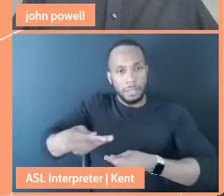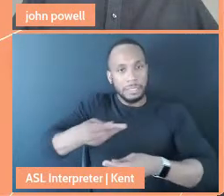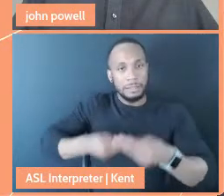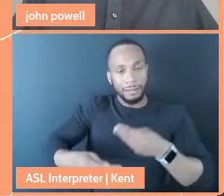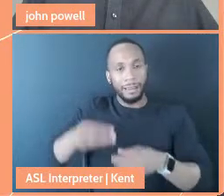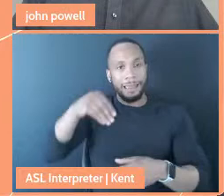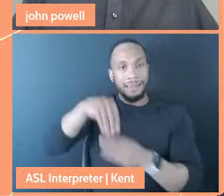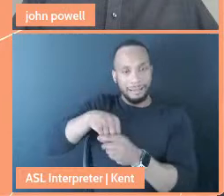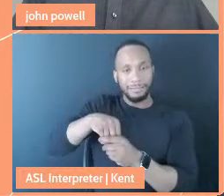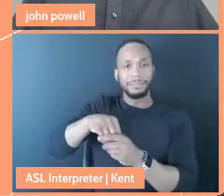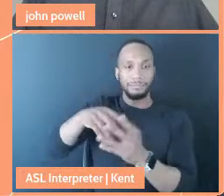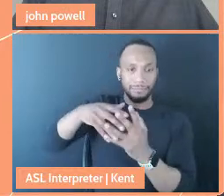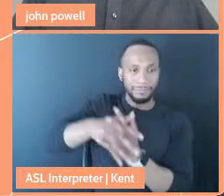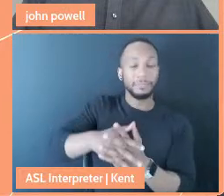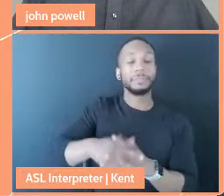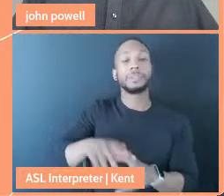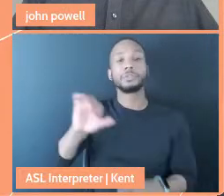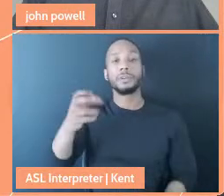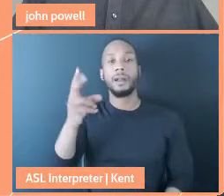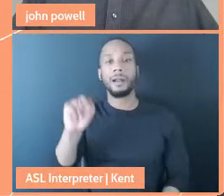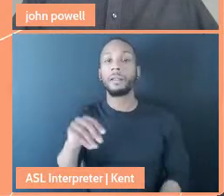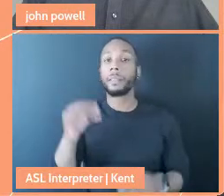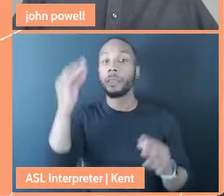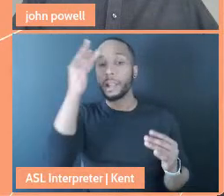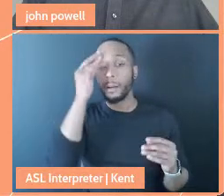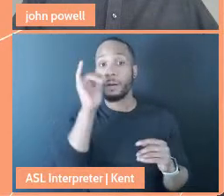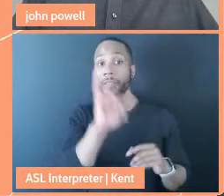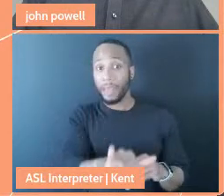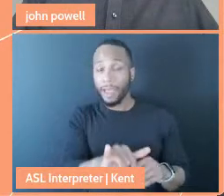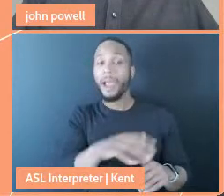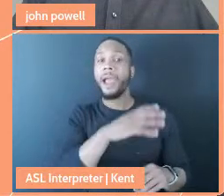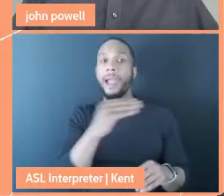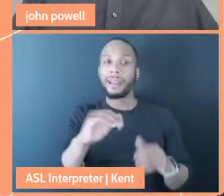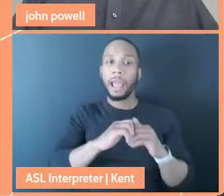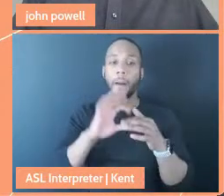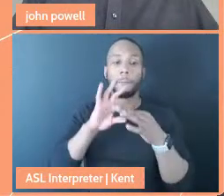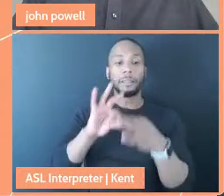And so john, thinking about that in the ways that belonging creates a space and the way